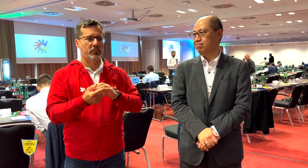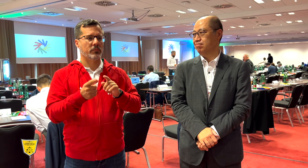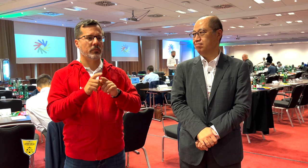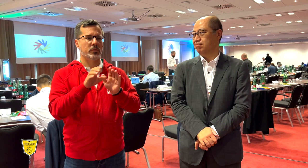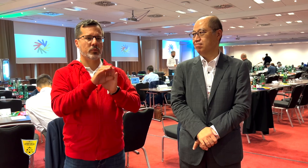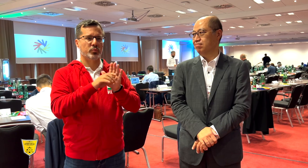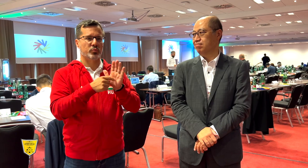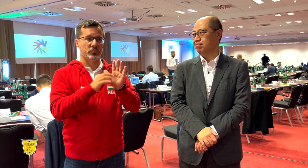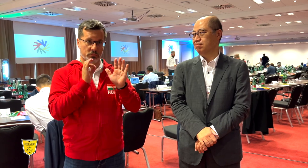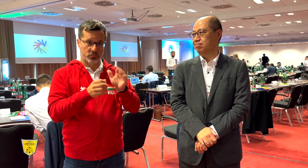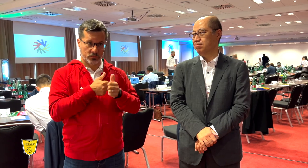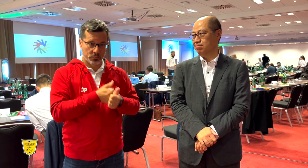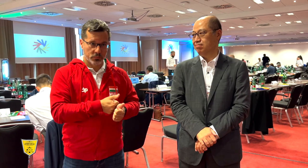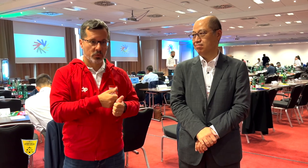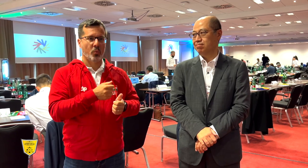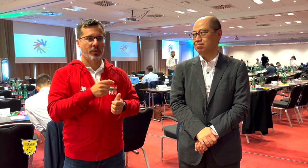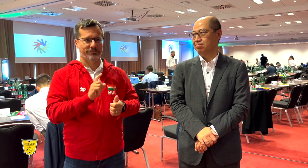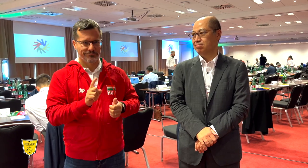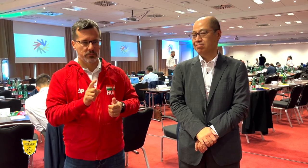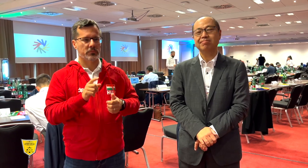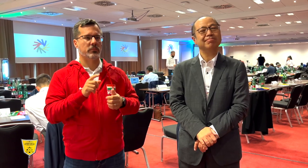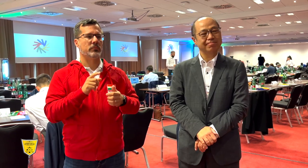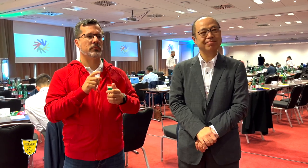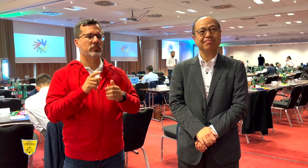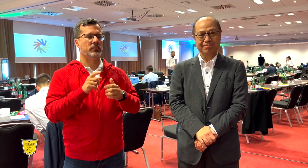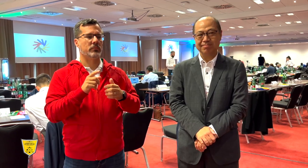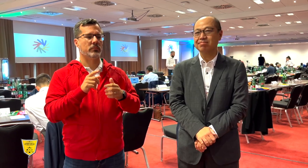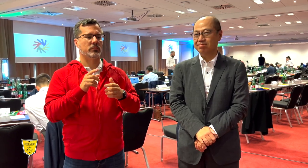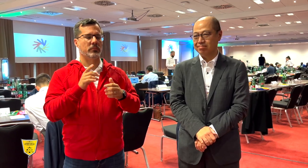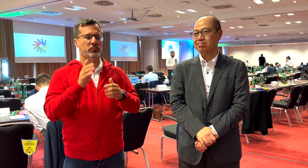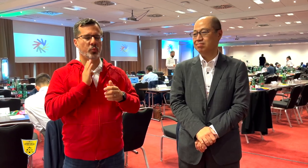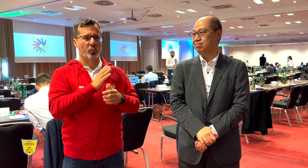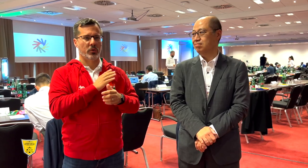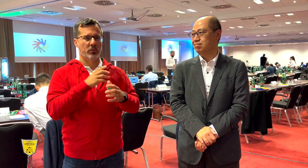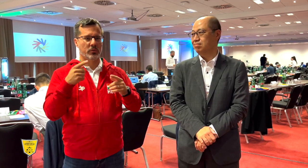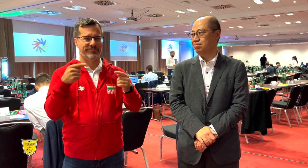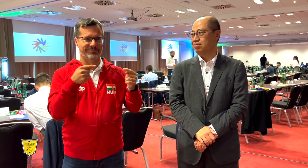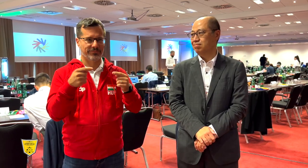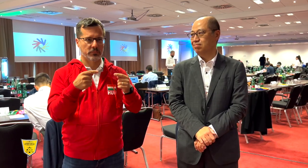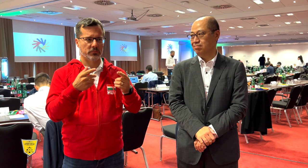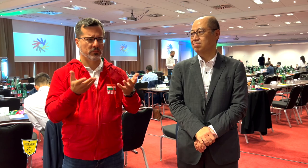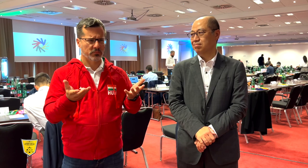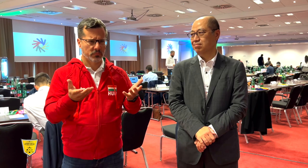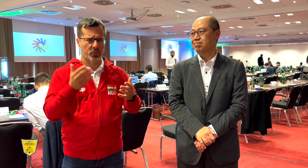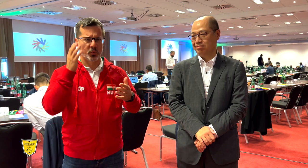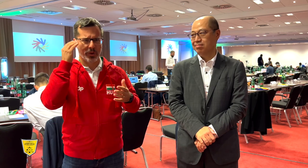in compliance with the Constitution or not? To determine why both factions are having issues